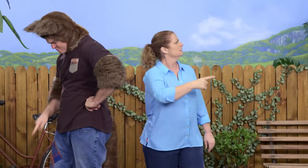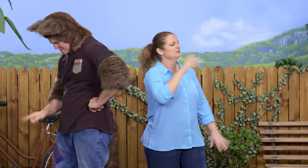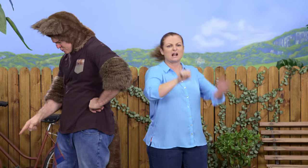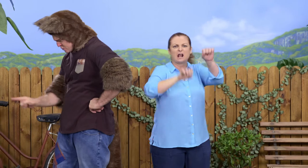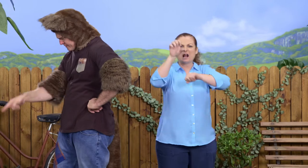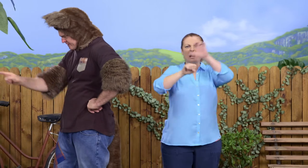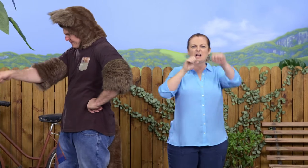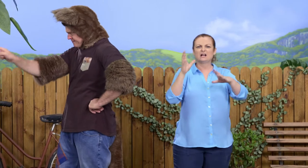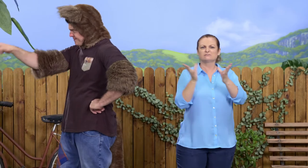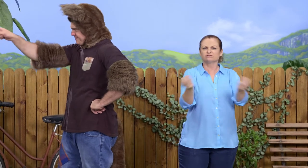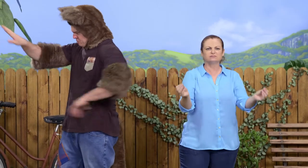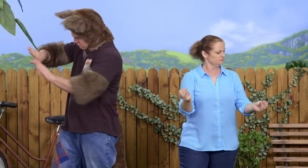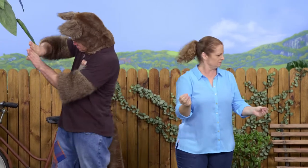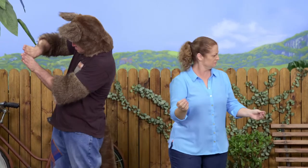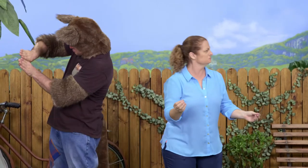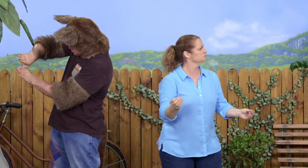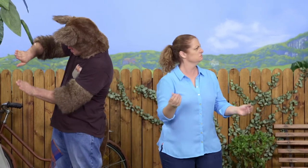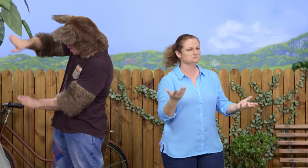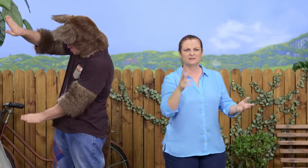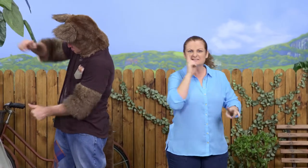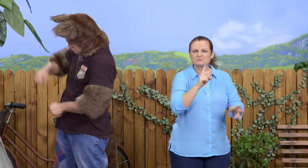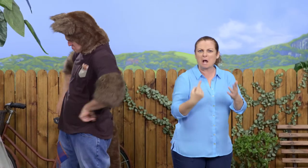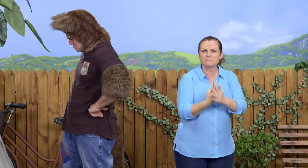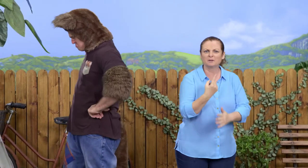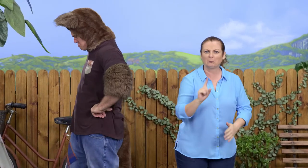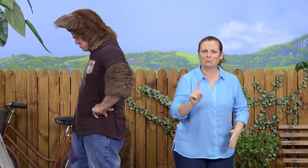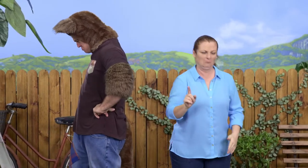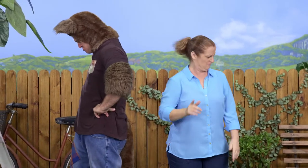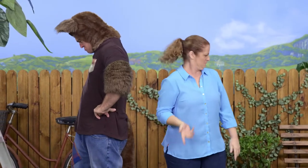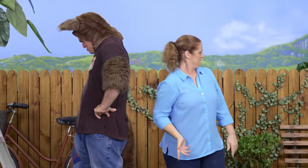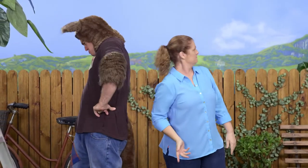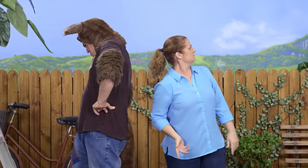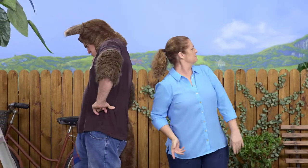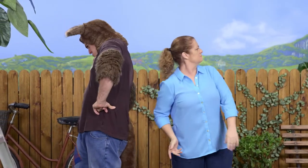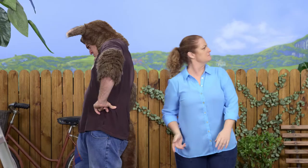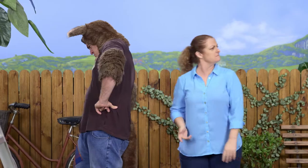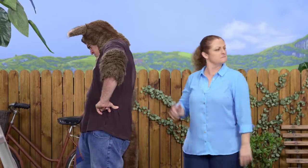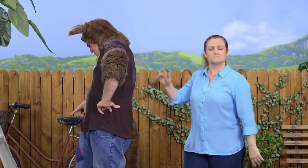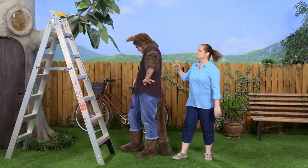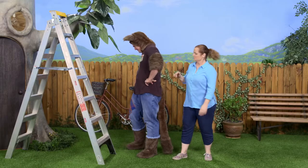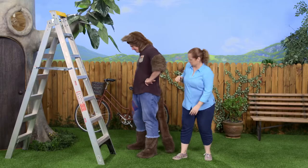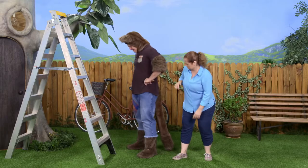The ladder's disappeared. Did anyone see what happened to it? Hmm.